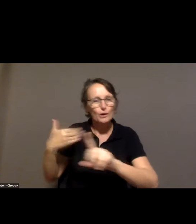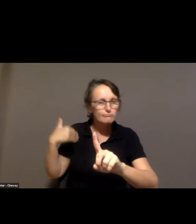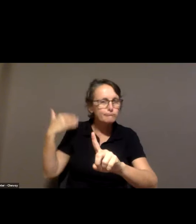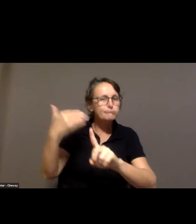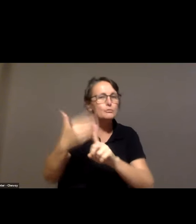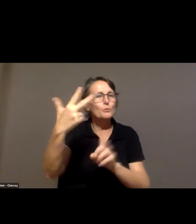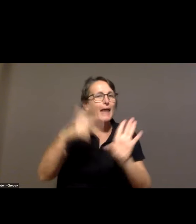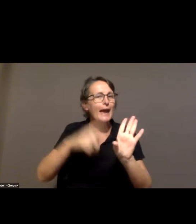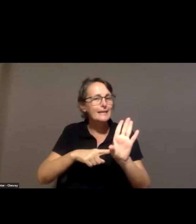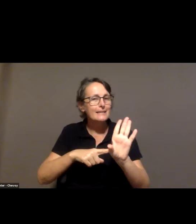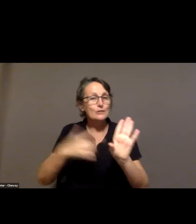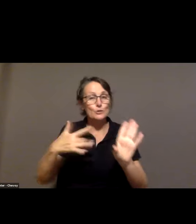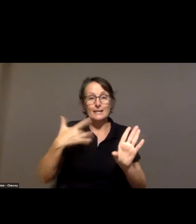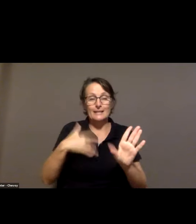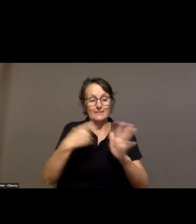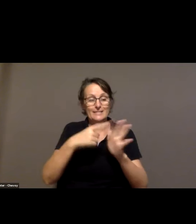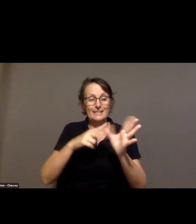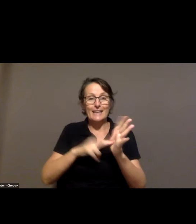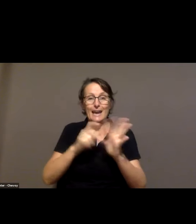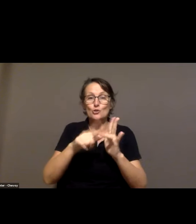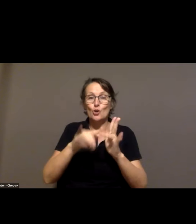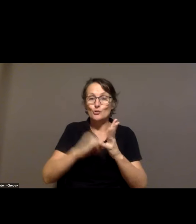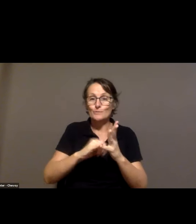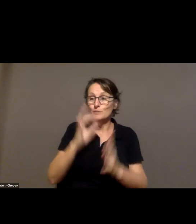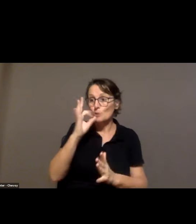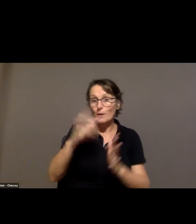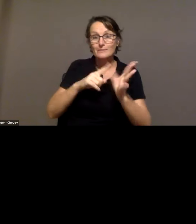taken across him the past eight years. I'll invite Alex to the